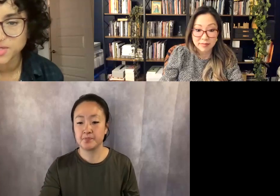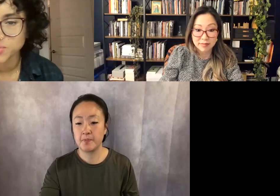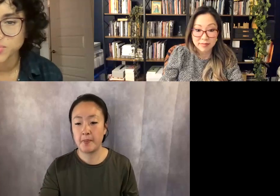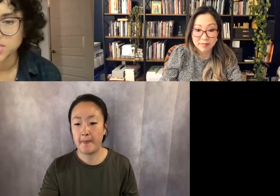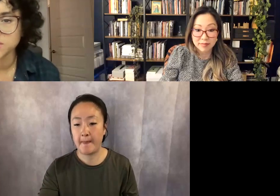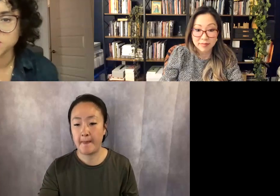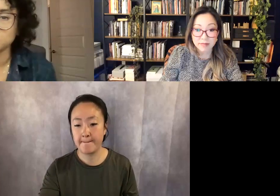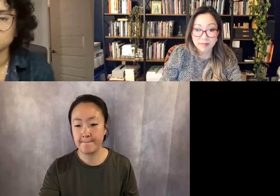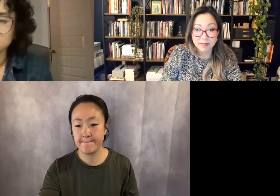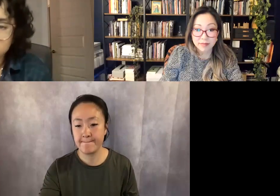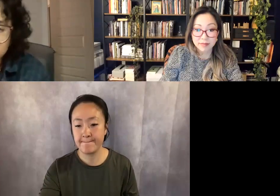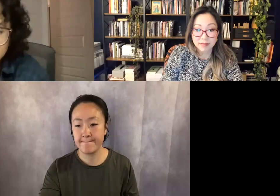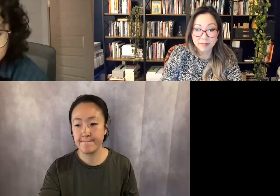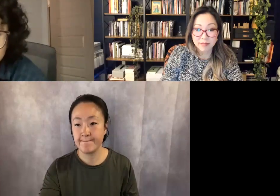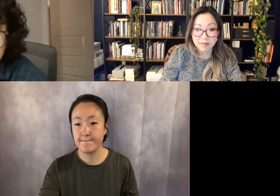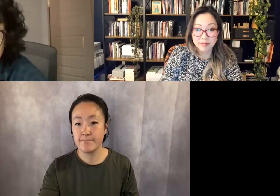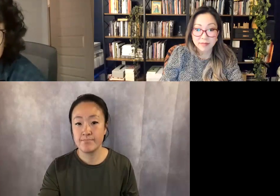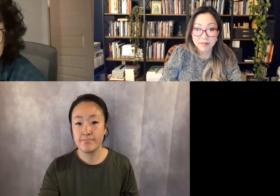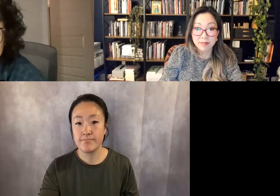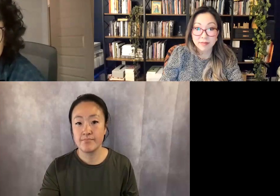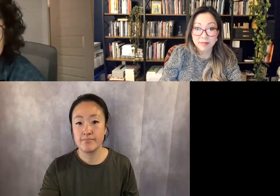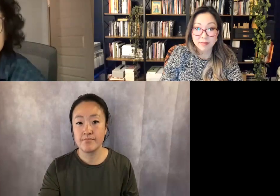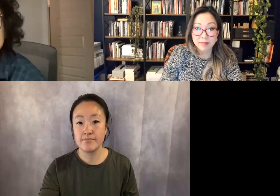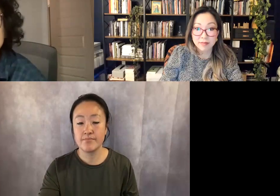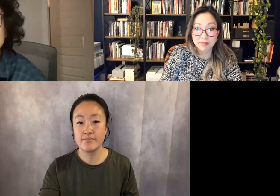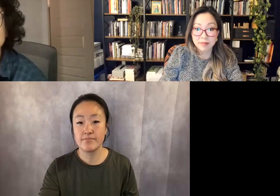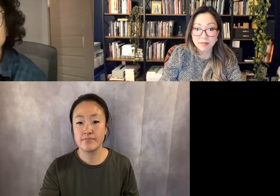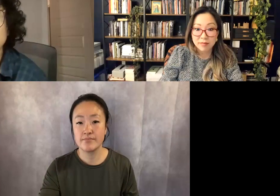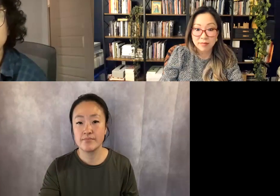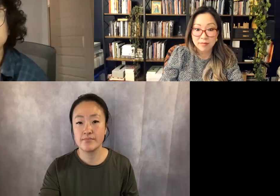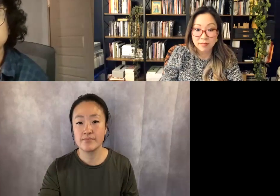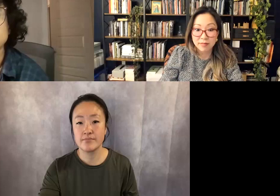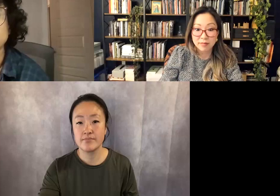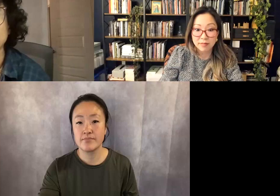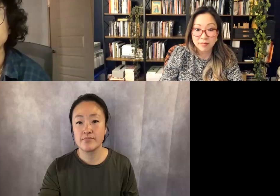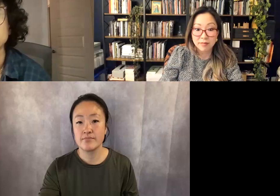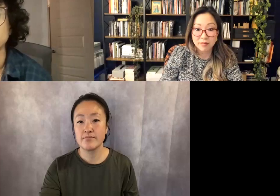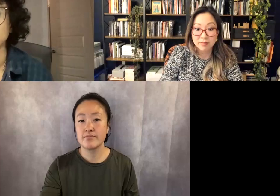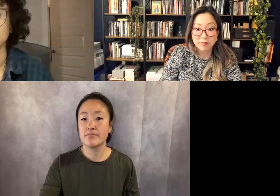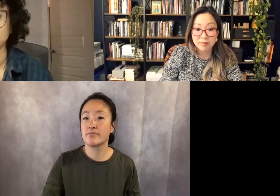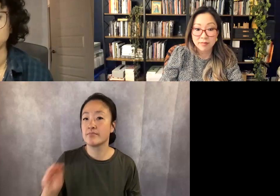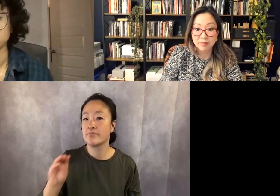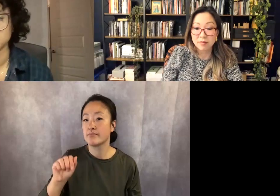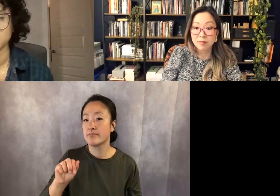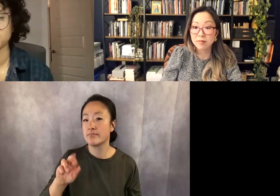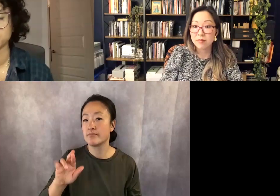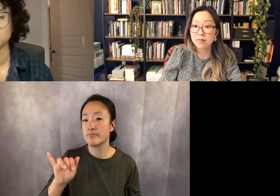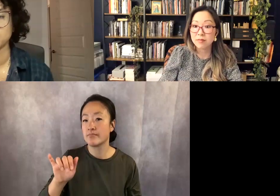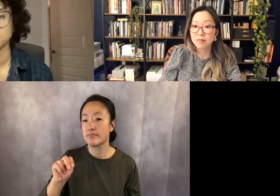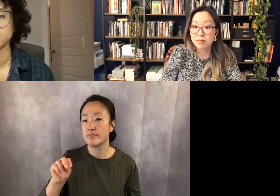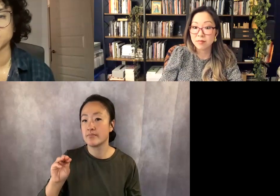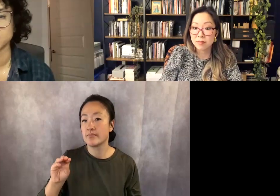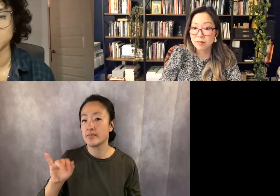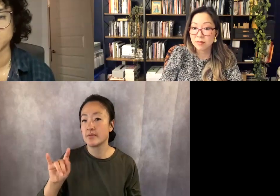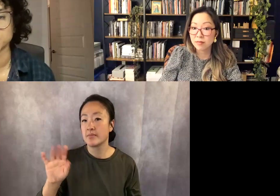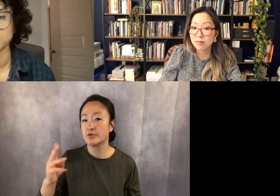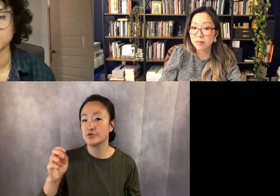that I'm gonna read. So Marion Mitchell Donahue asks, "the poems, and Bianca all fit together so well in this